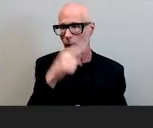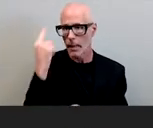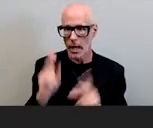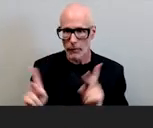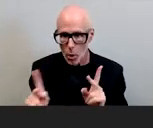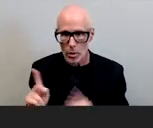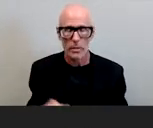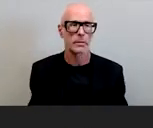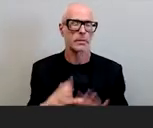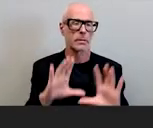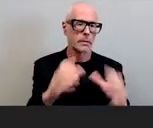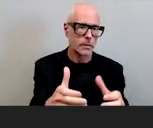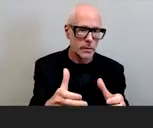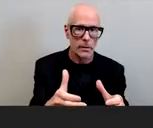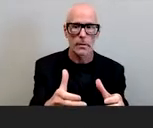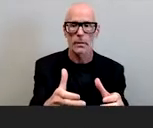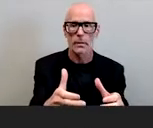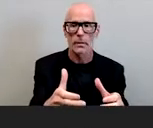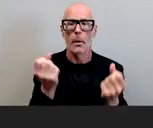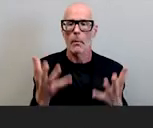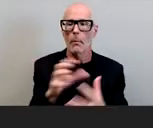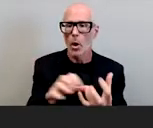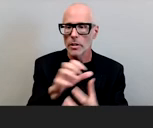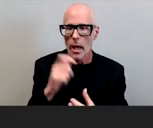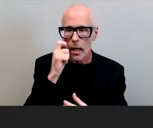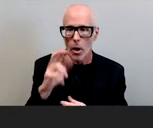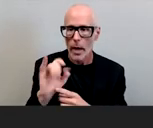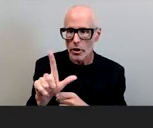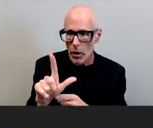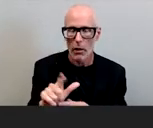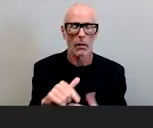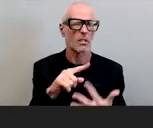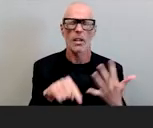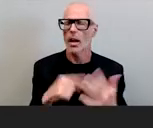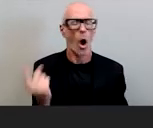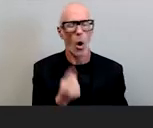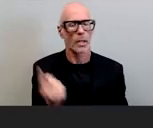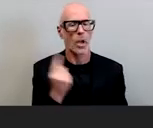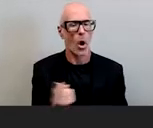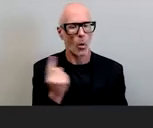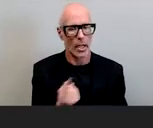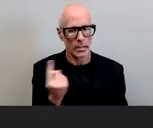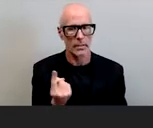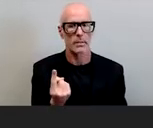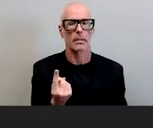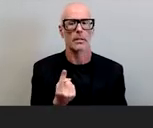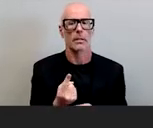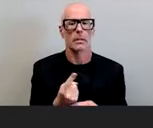several with uh multiracial folks and always always several focus groups with white people